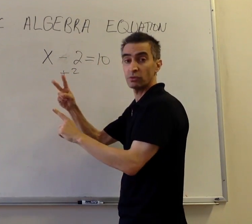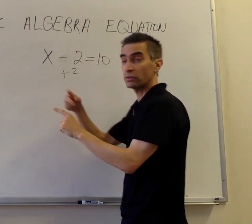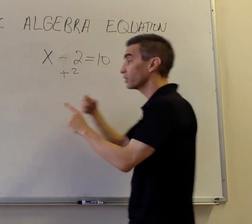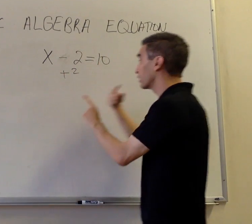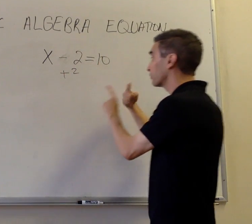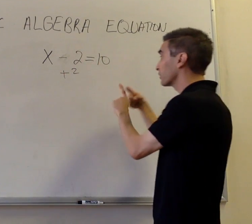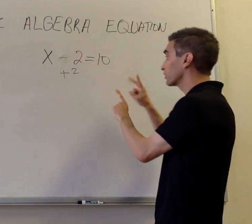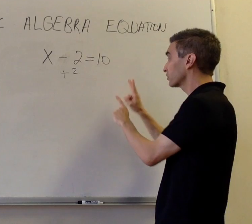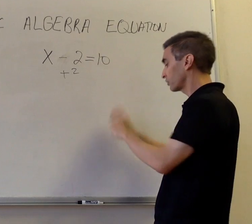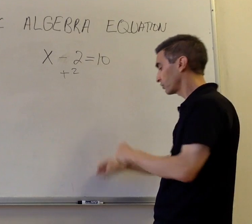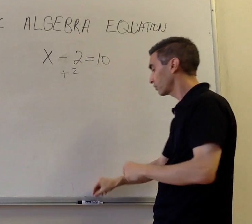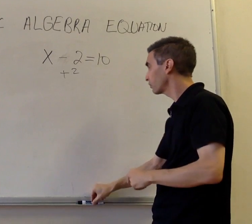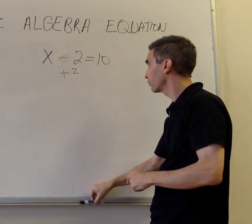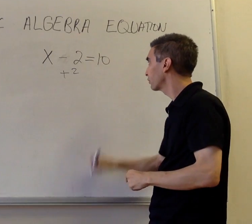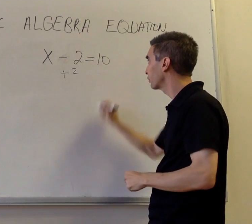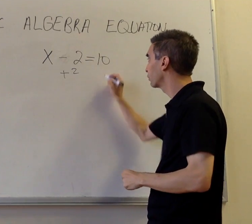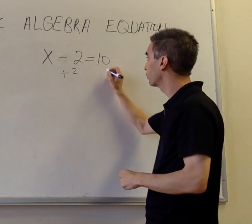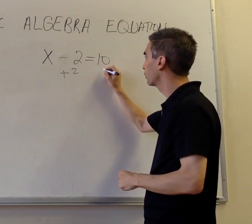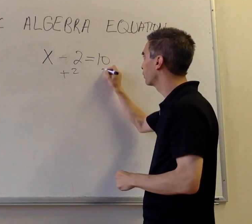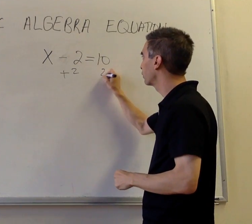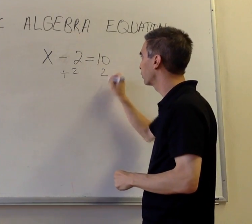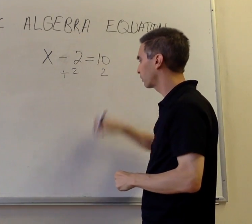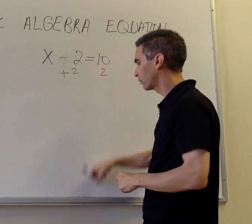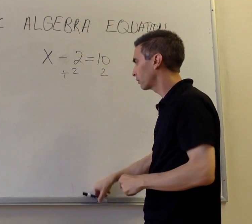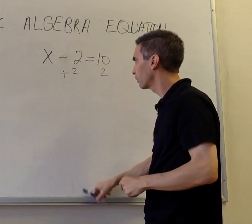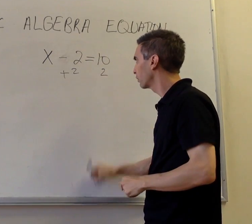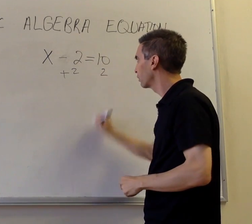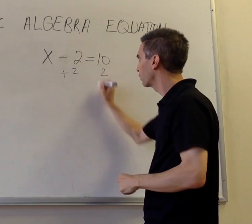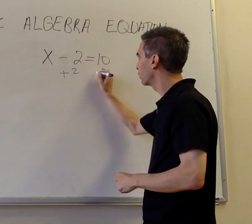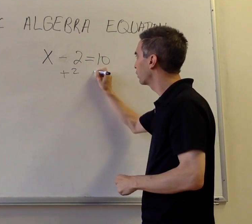and we can add two to the right side.